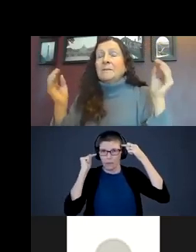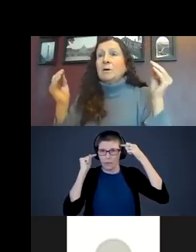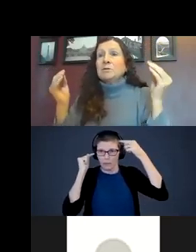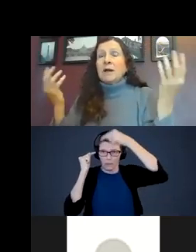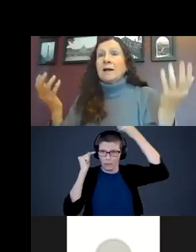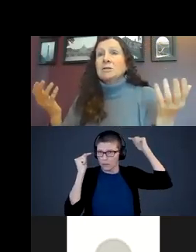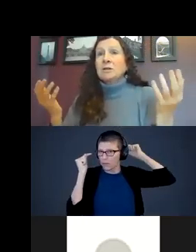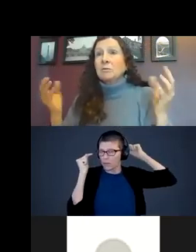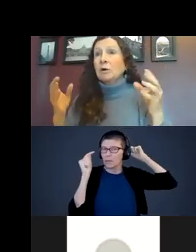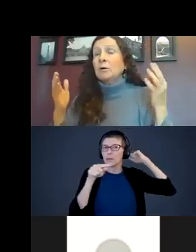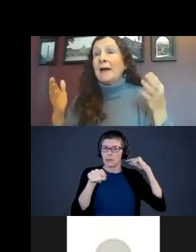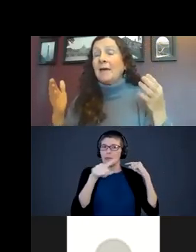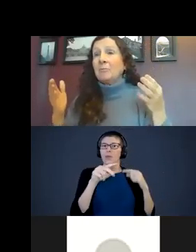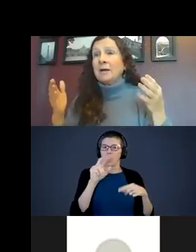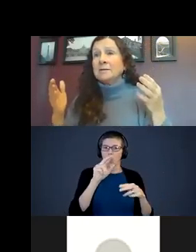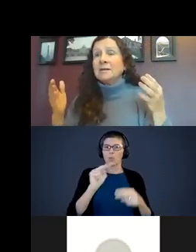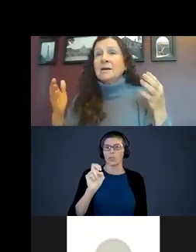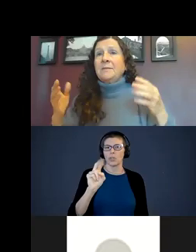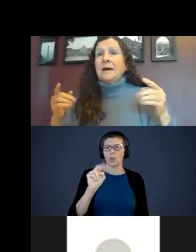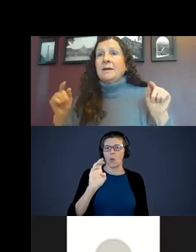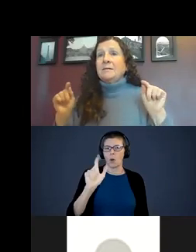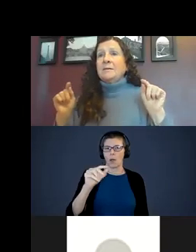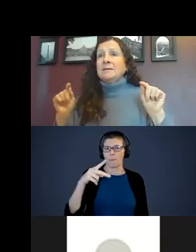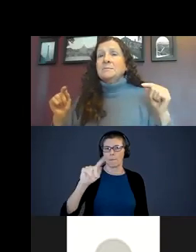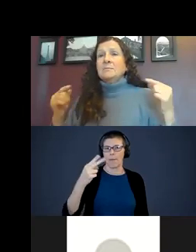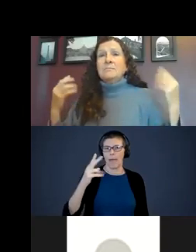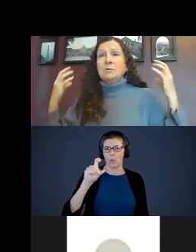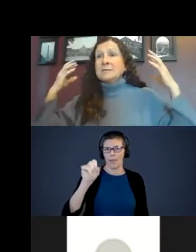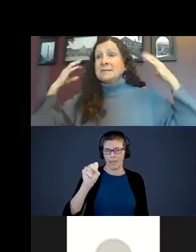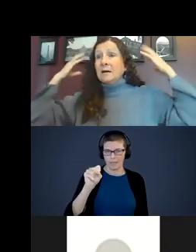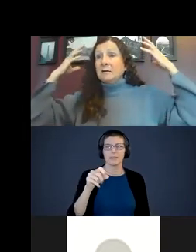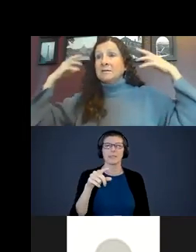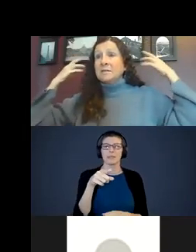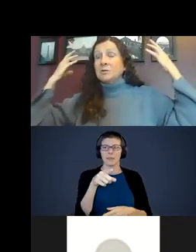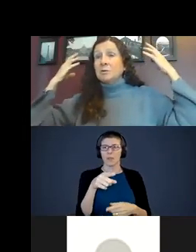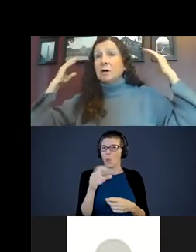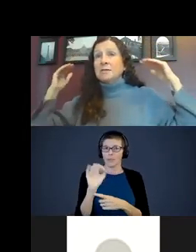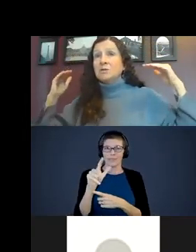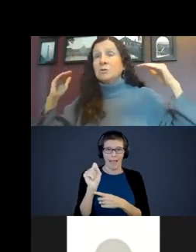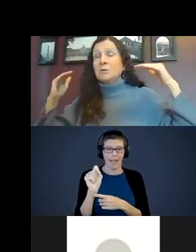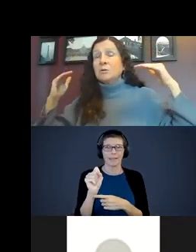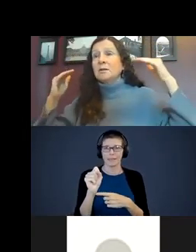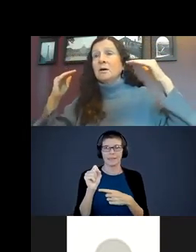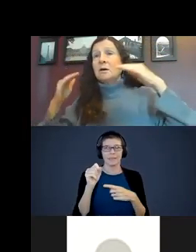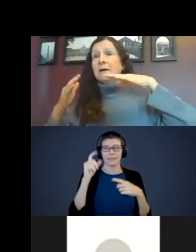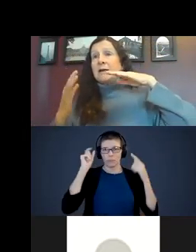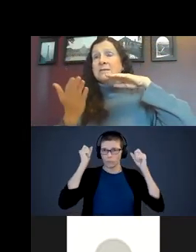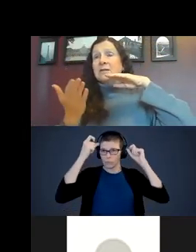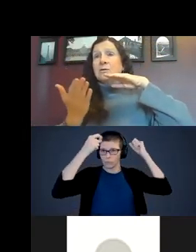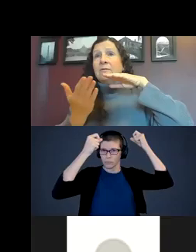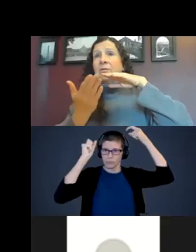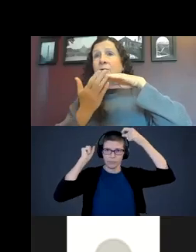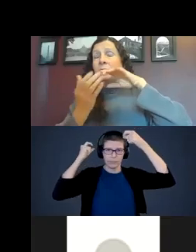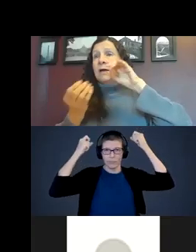Those are neuronal pathways that cells these neurons travel along, and as they travel through,